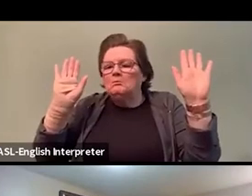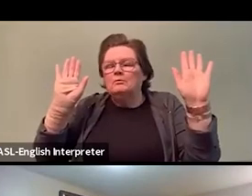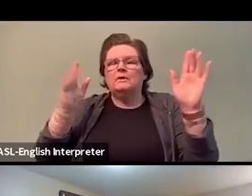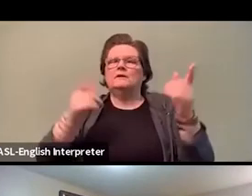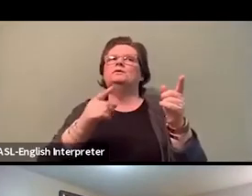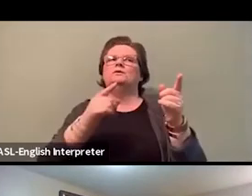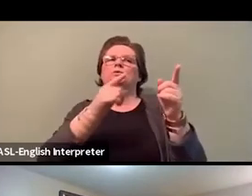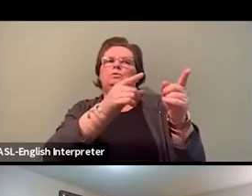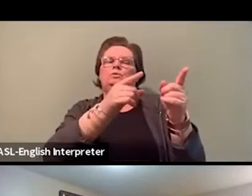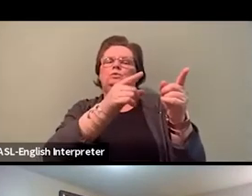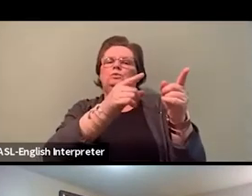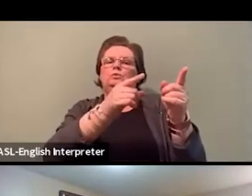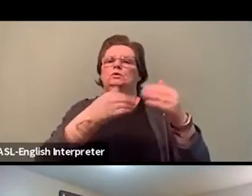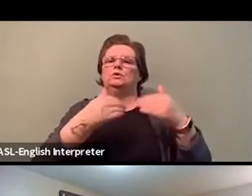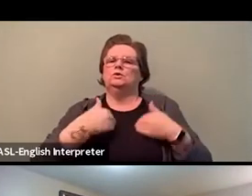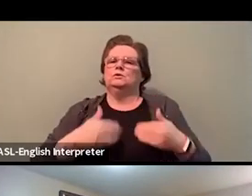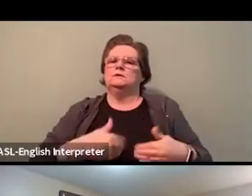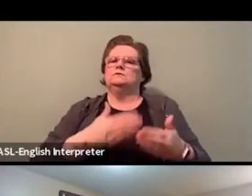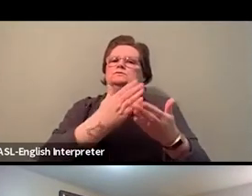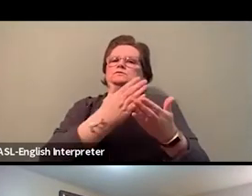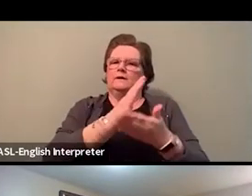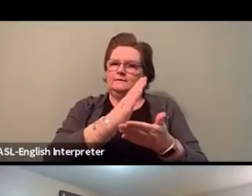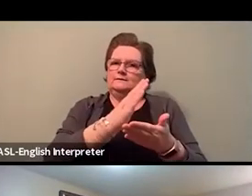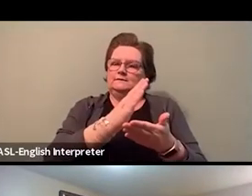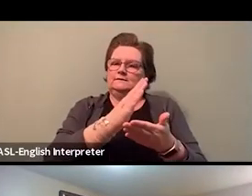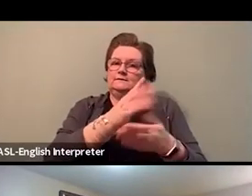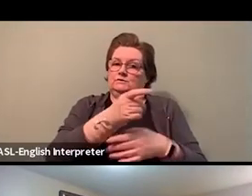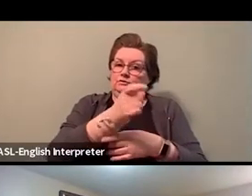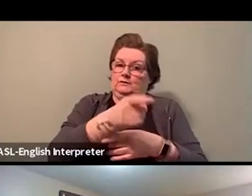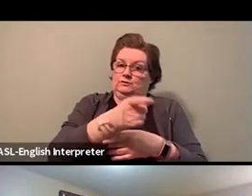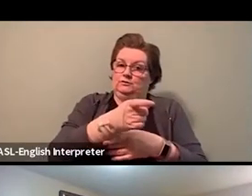and you don't have any human rights experience, you know,